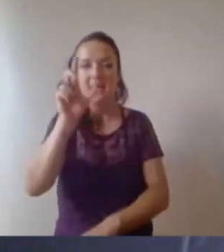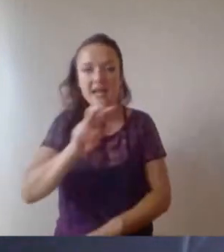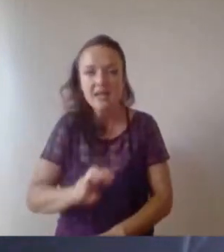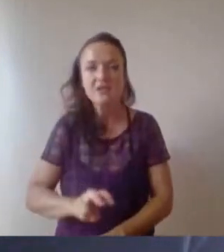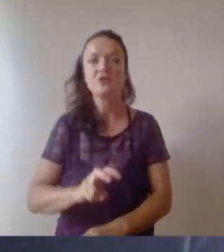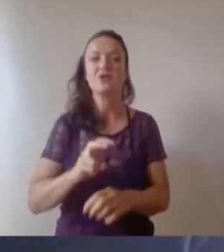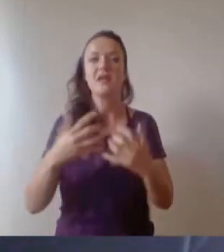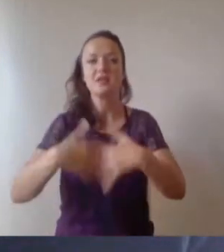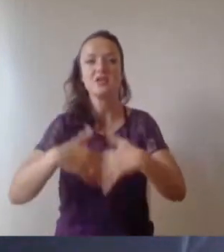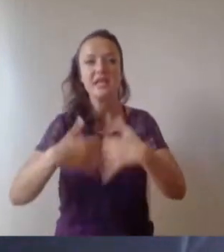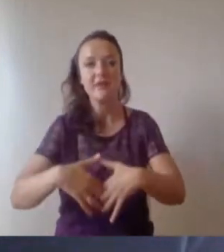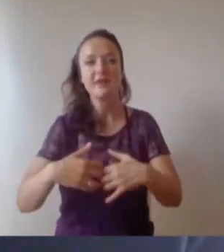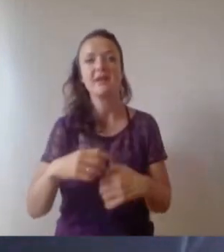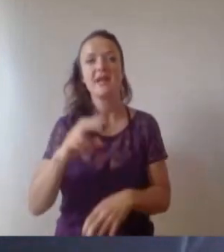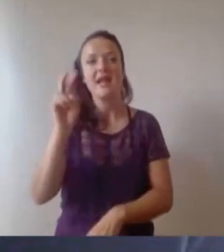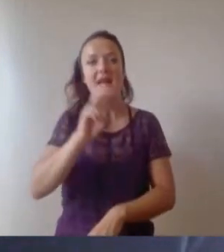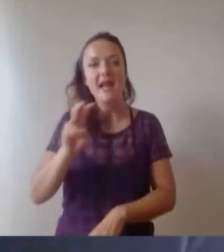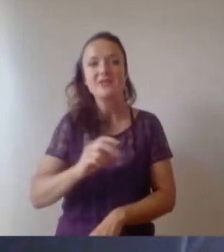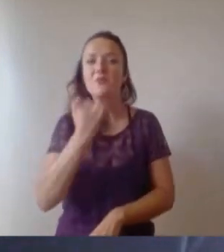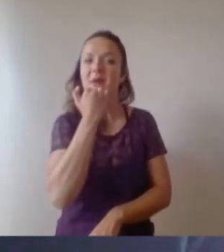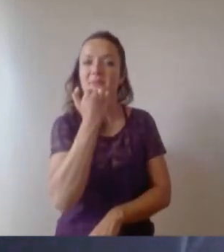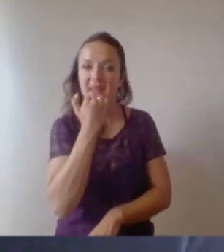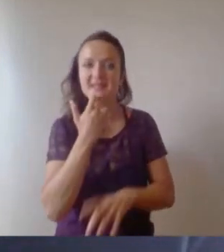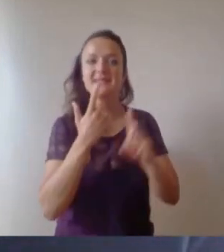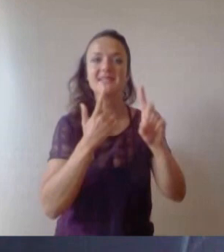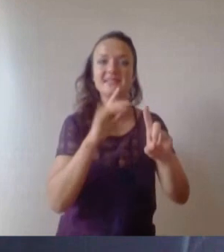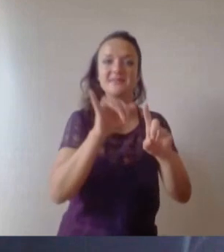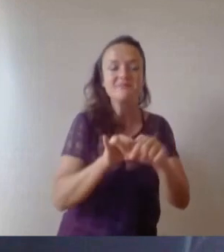Civil Engineering; Aerospace Engineering and Mechanical Engineering.